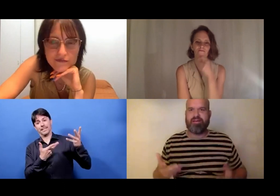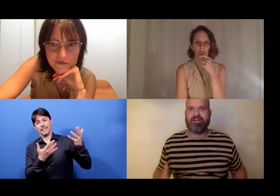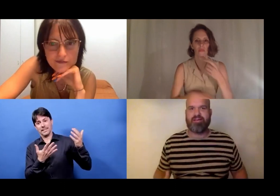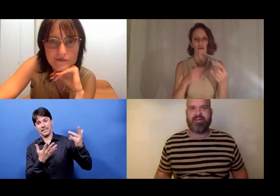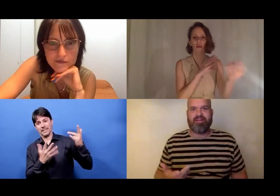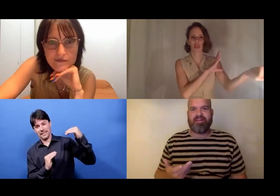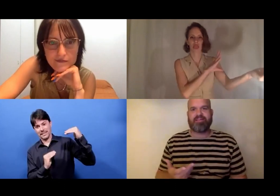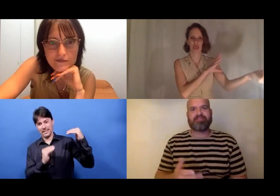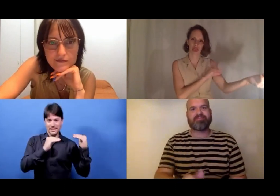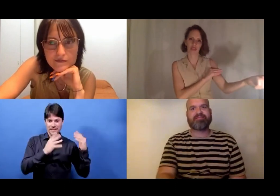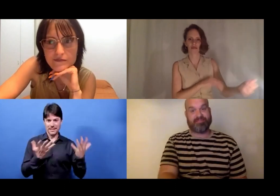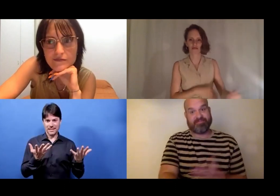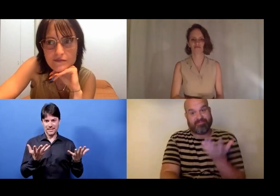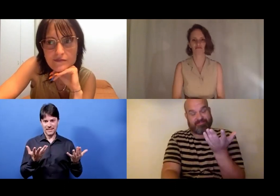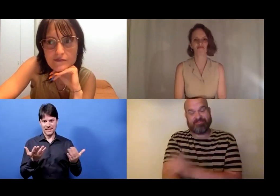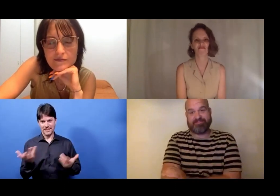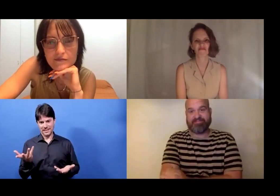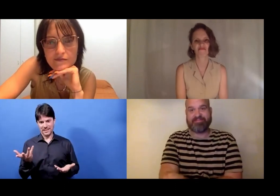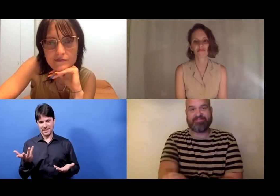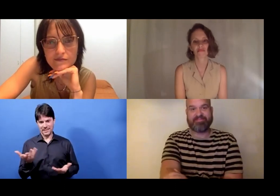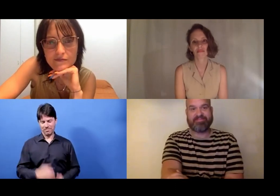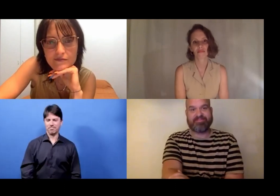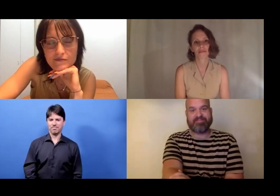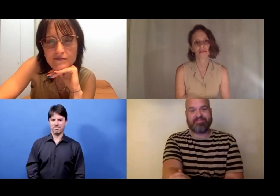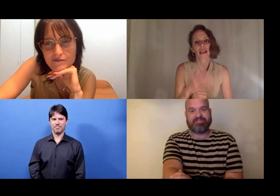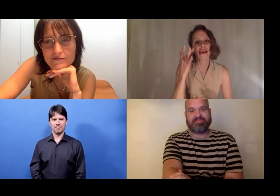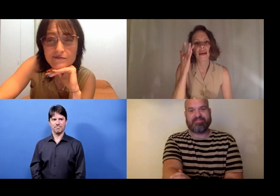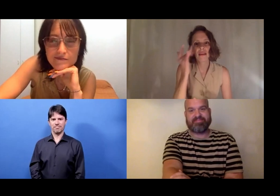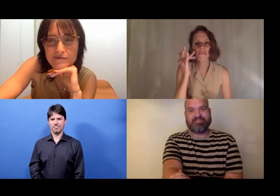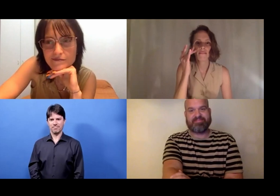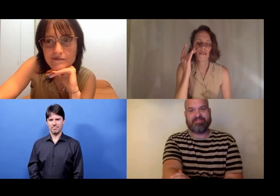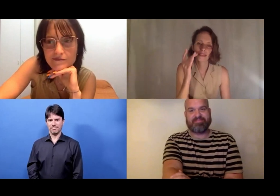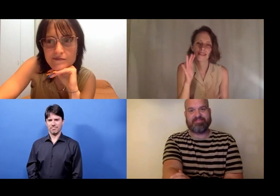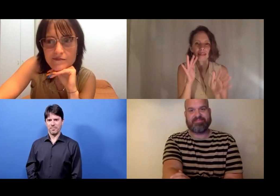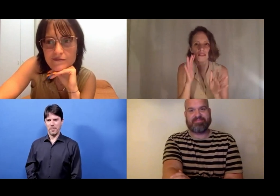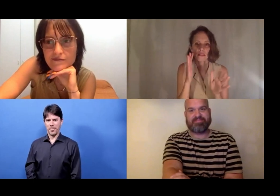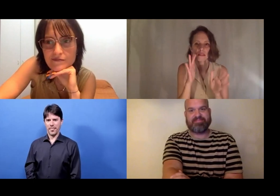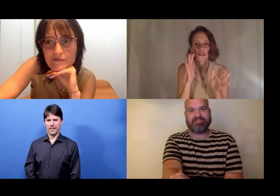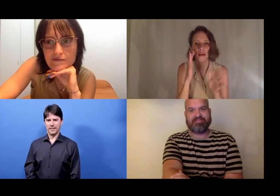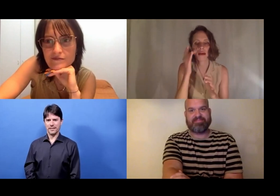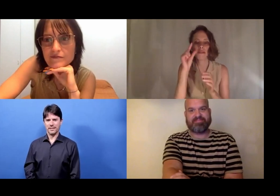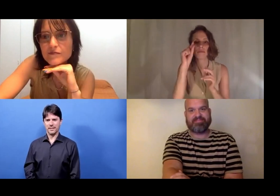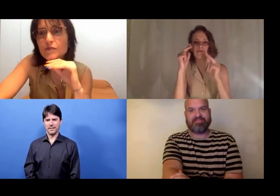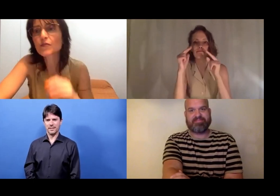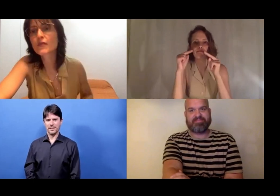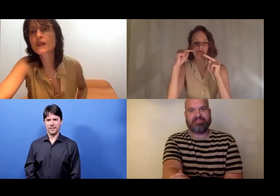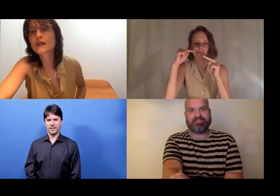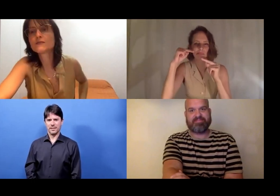I'm tired of begging, you know, to fulfil my conditions. So, it is really hard.